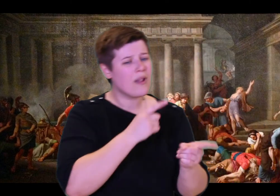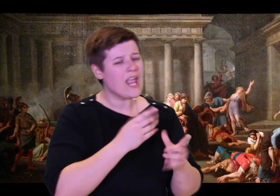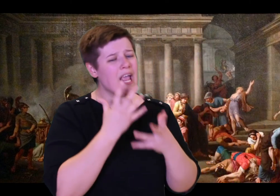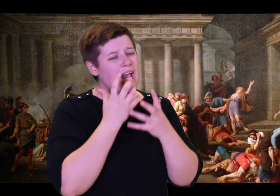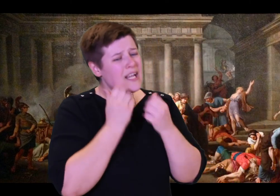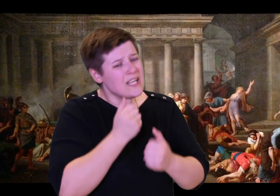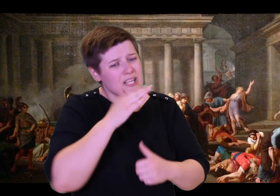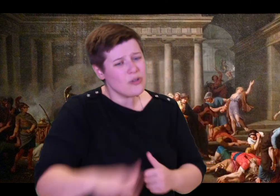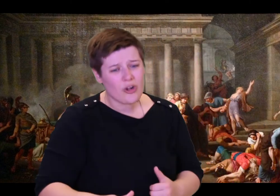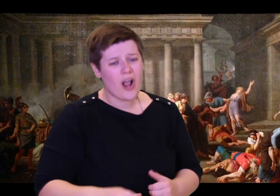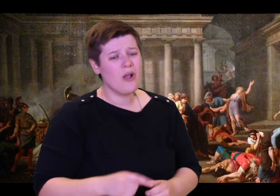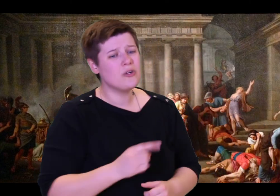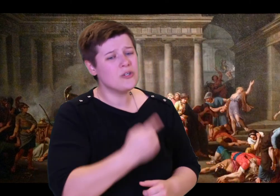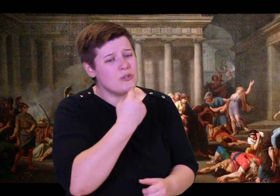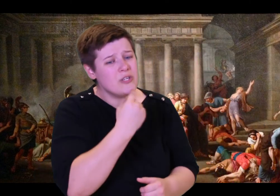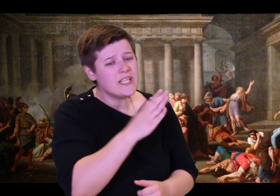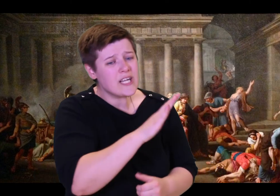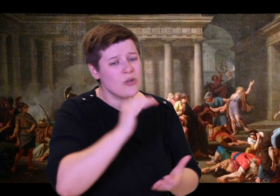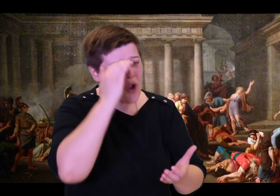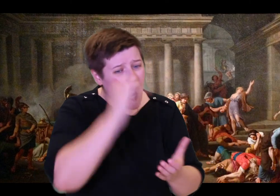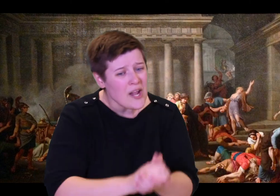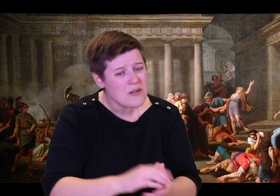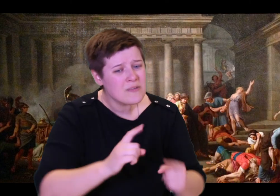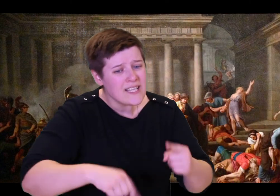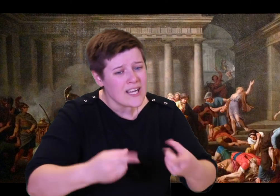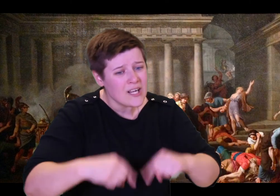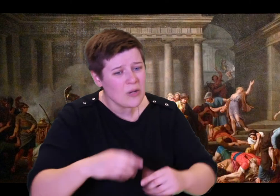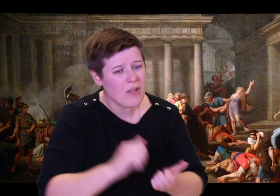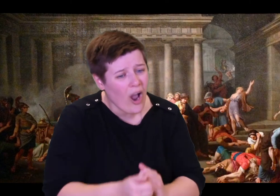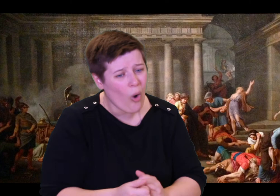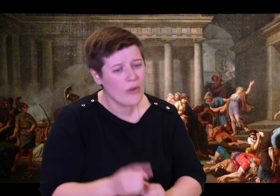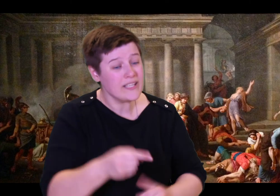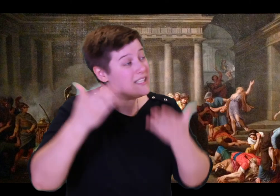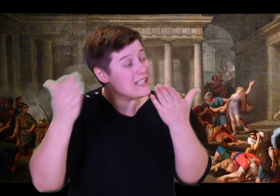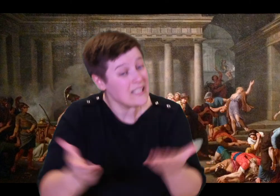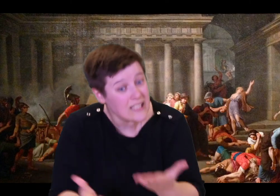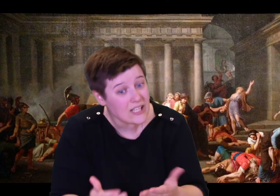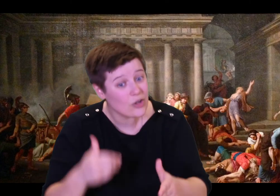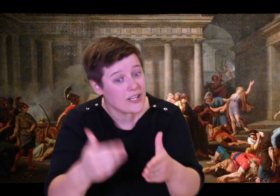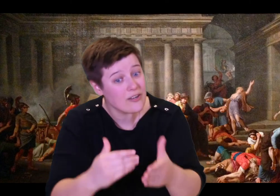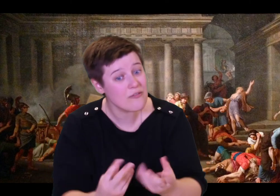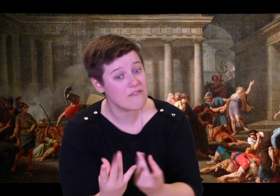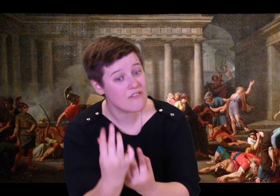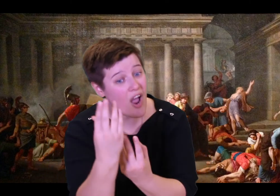They failed to show respect to visitors, both good and bad. Their foolishness has